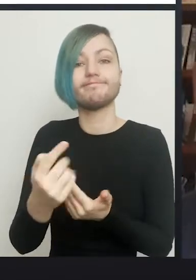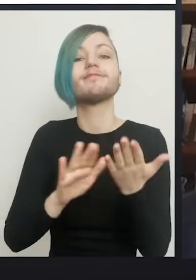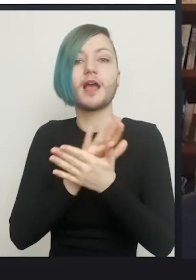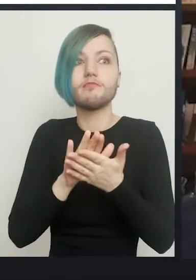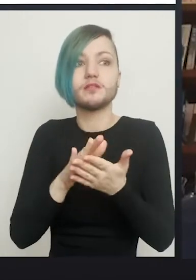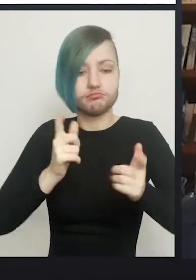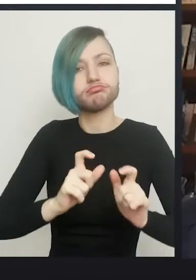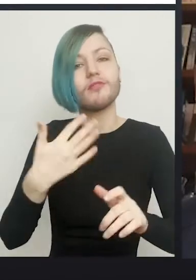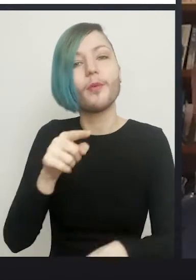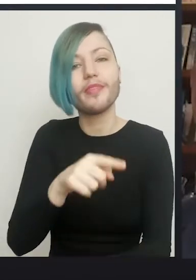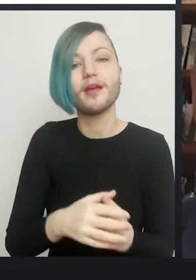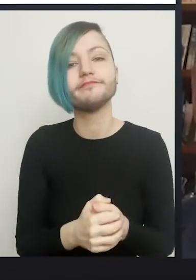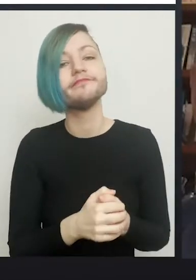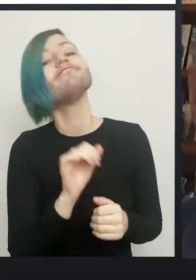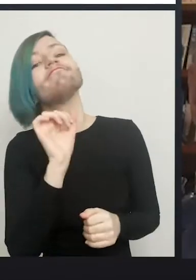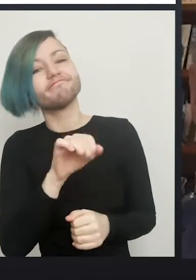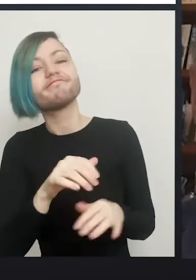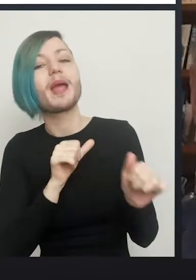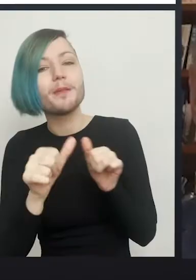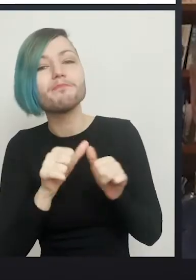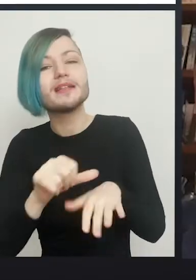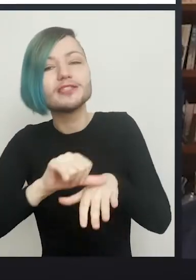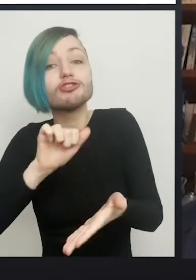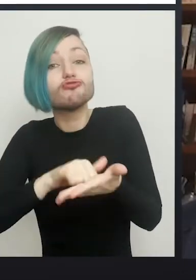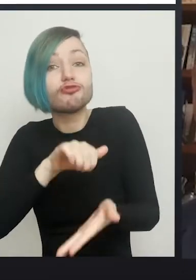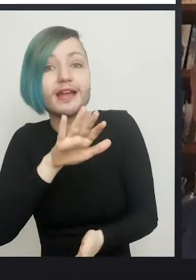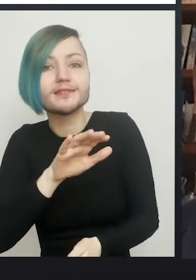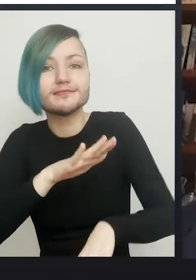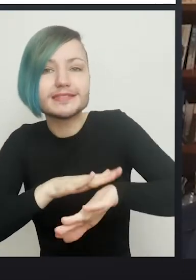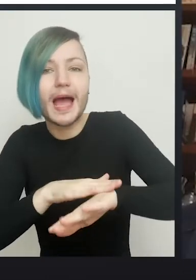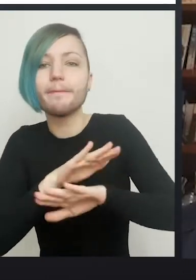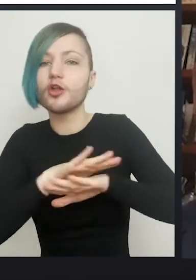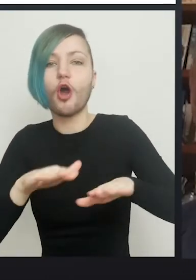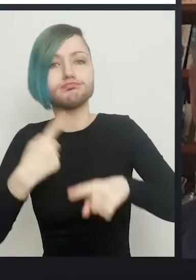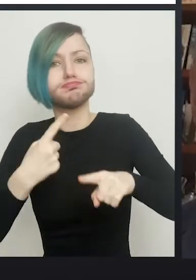Yes, it's always better to get it at the right time than rush in and regret it. Absolutely, absolutely.